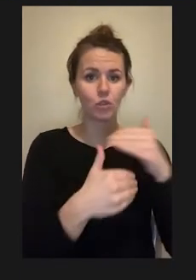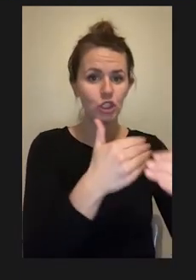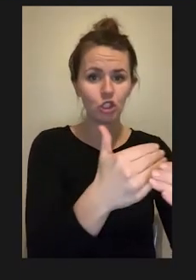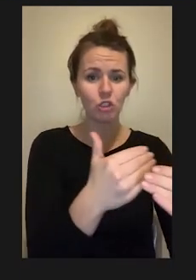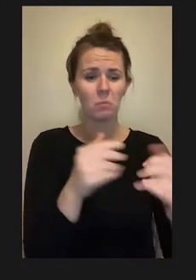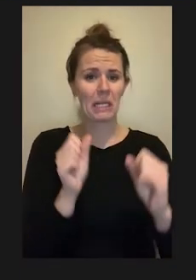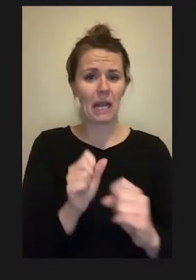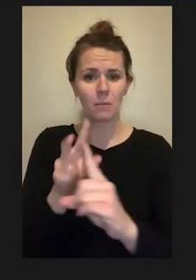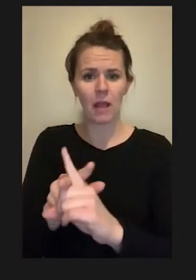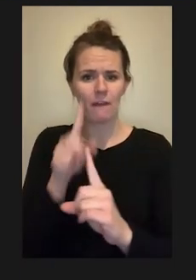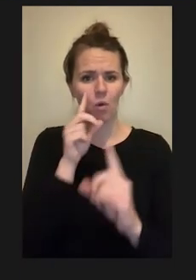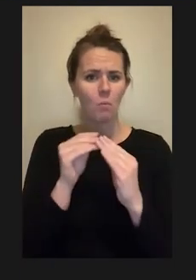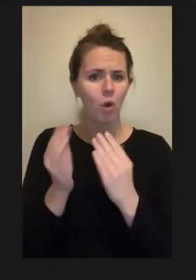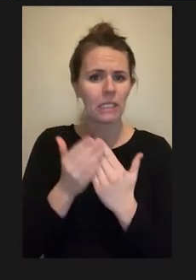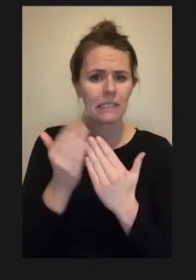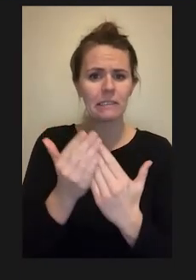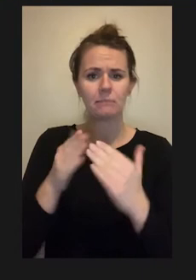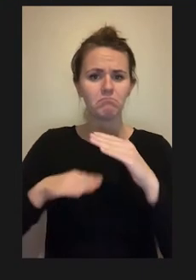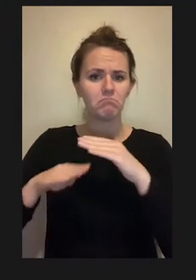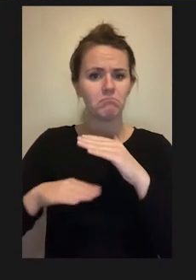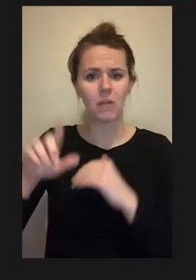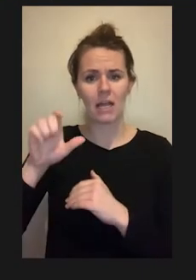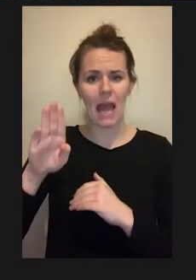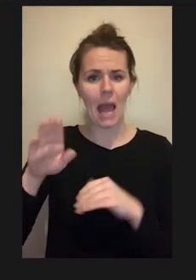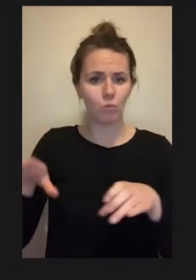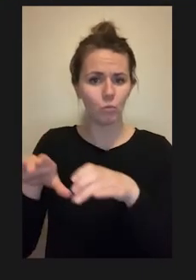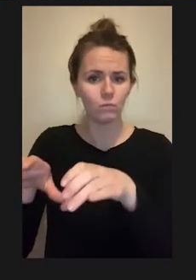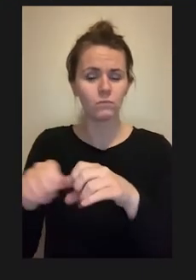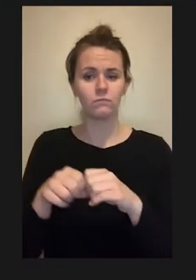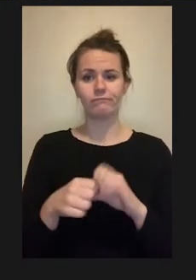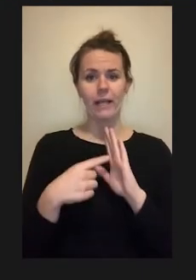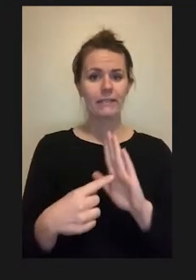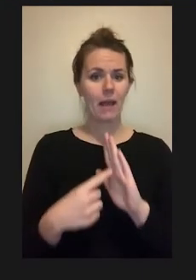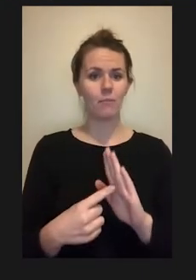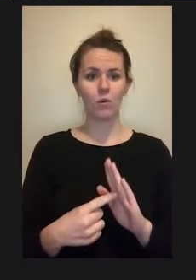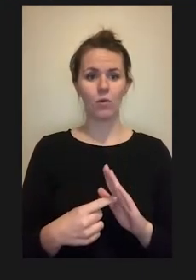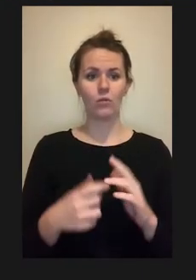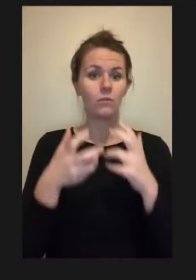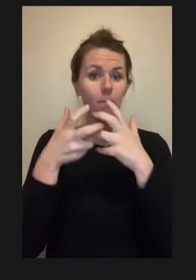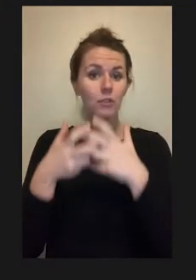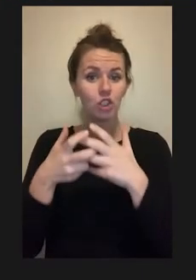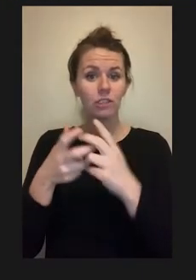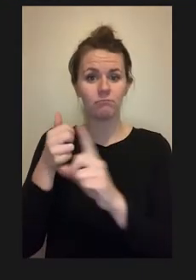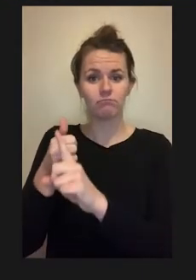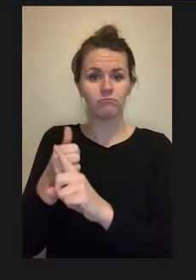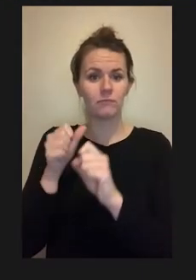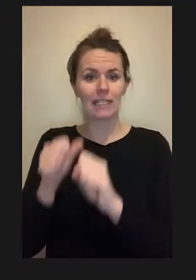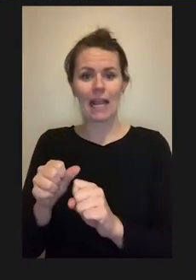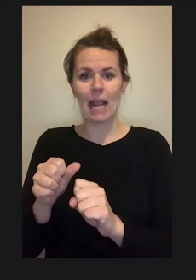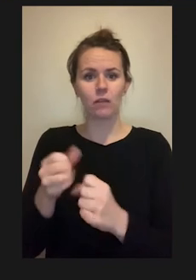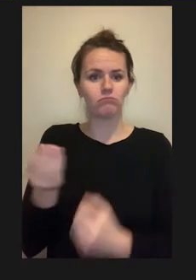lab tasks such as a mobile robot for conveying specimens from one location to the next